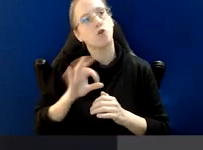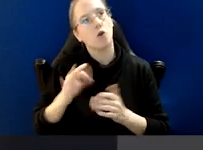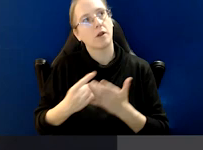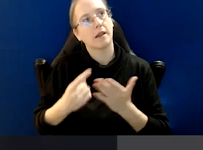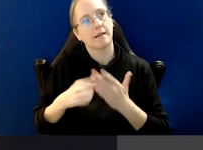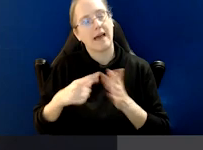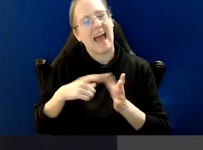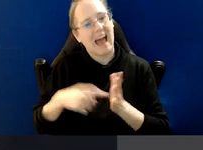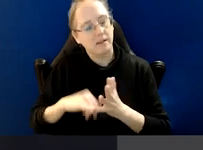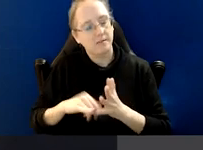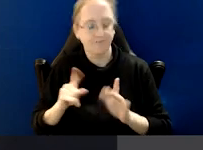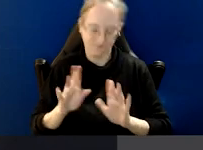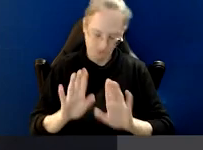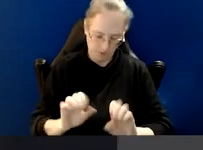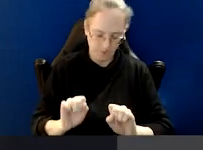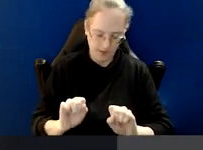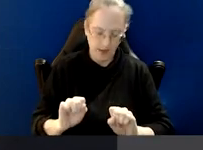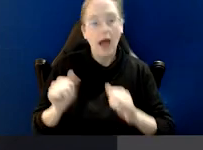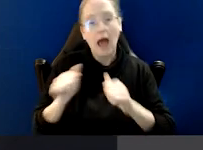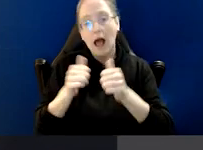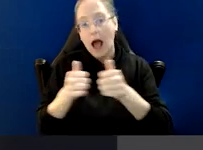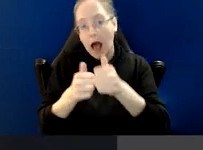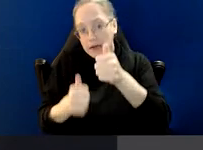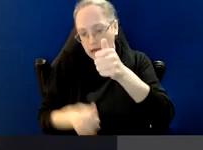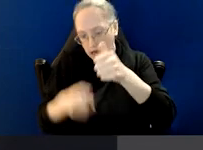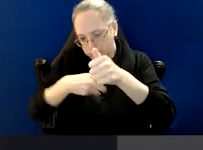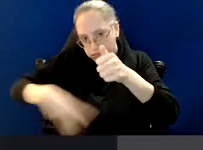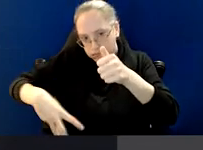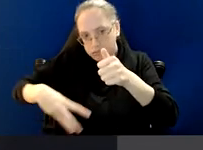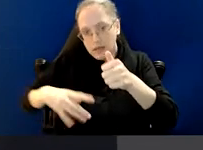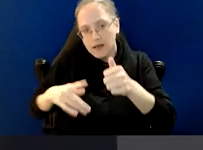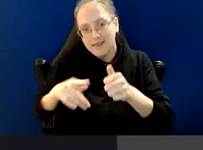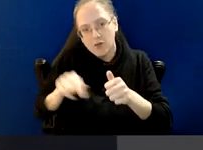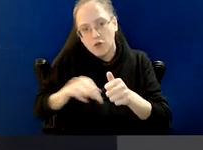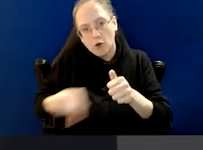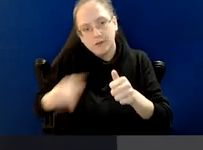That's not to say that one-off acts by less senior staff aren't important,